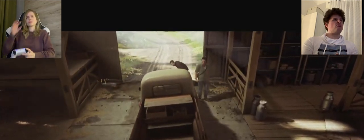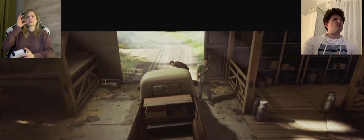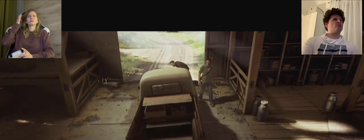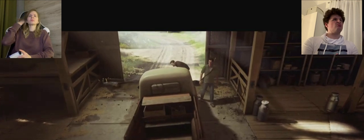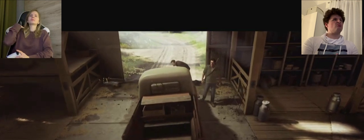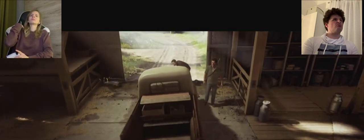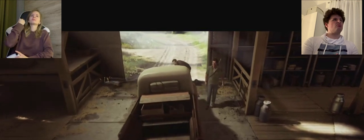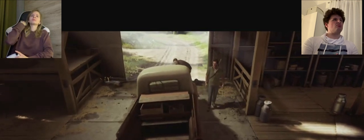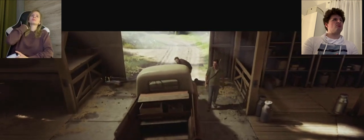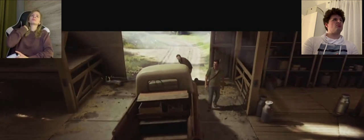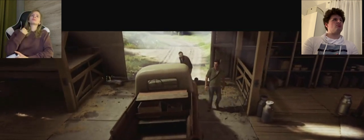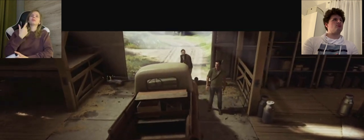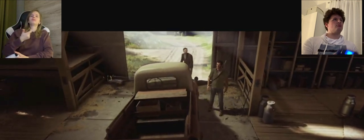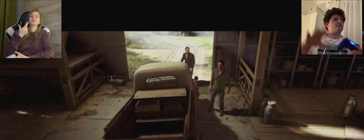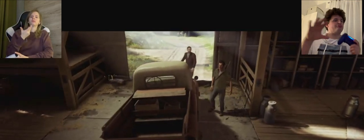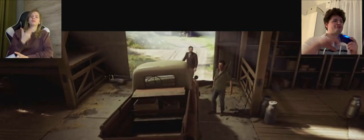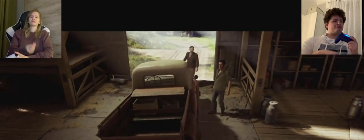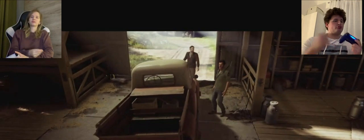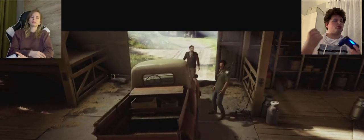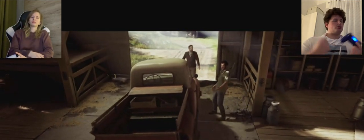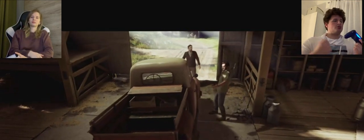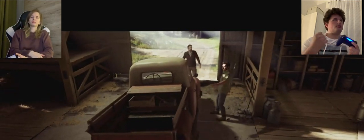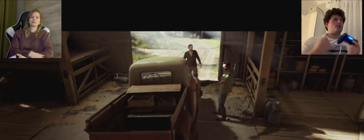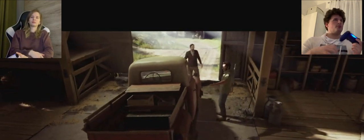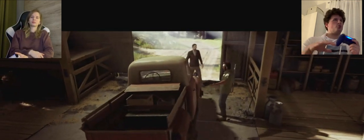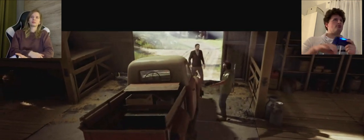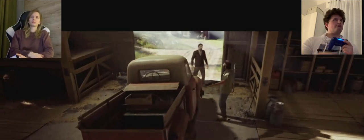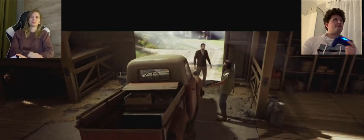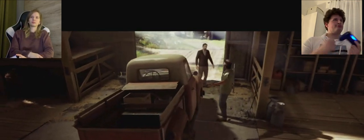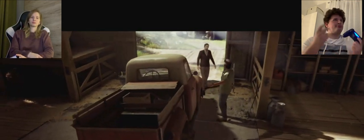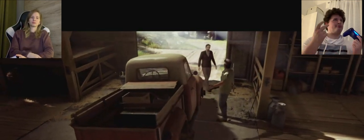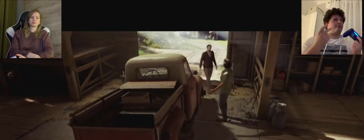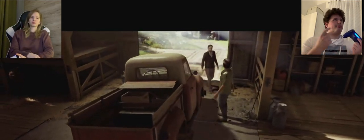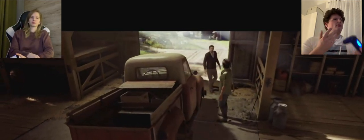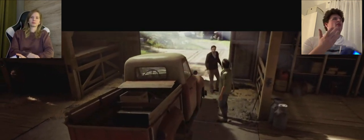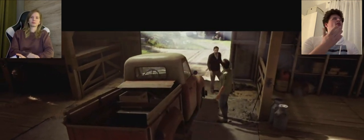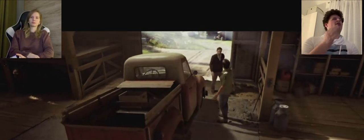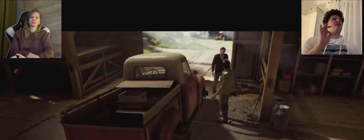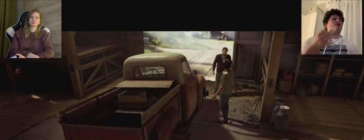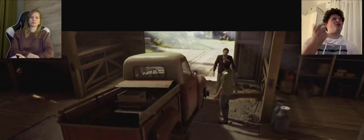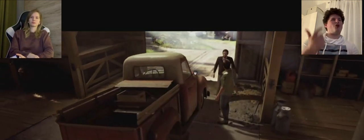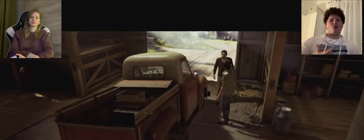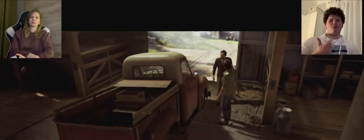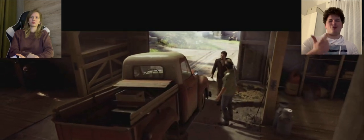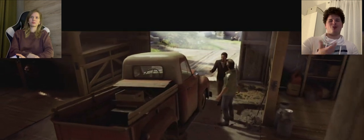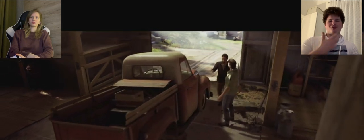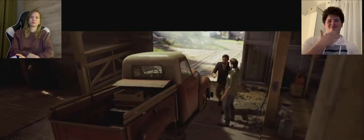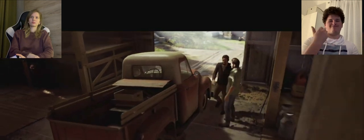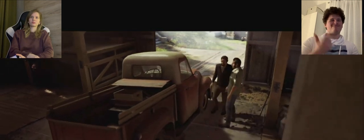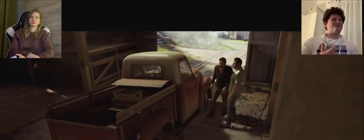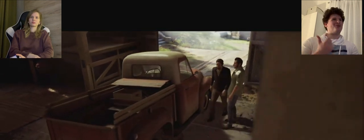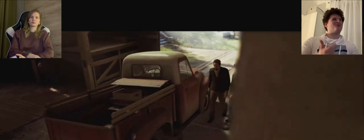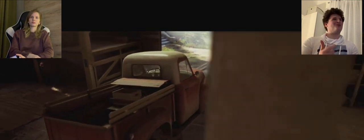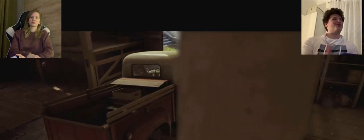A: The car is not in good condition ... it does not even have a tire